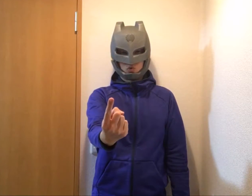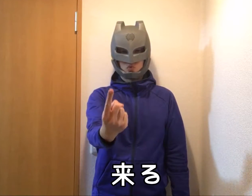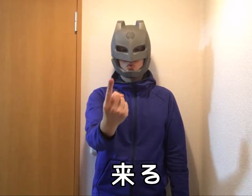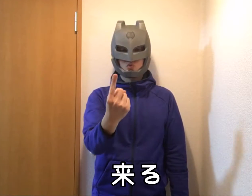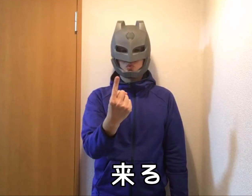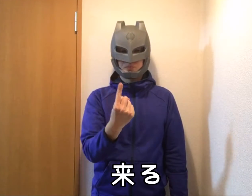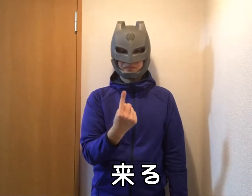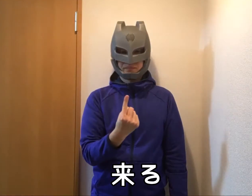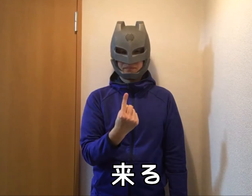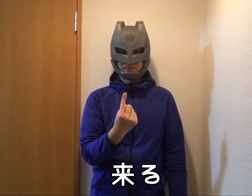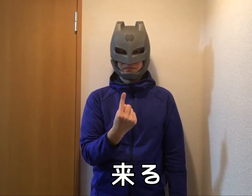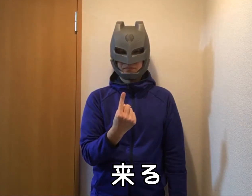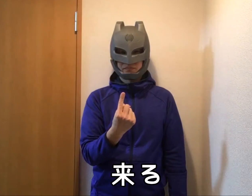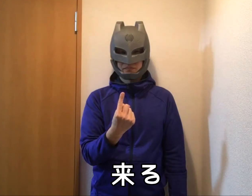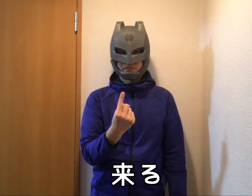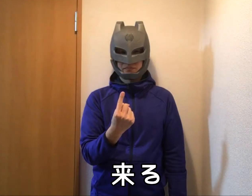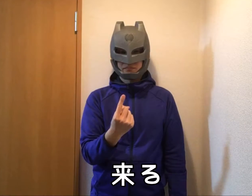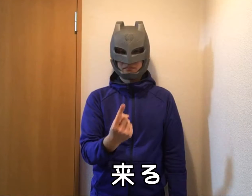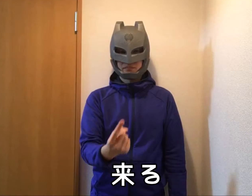Come